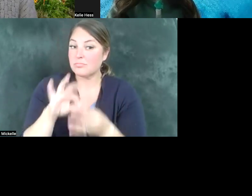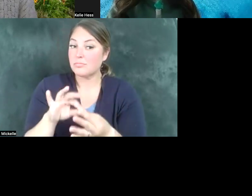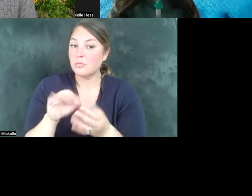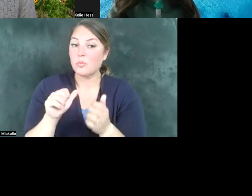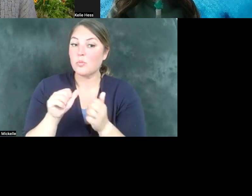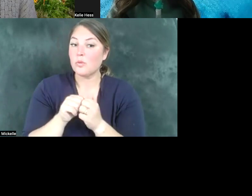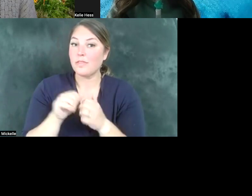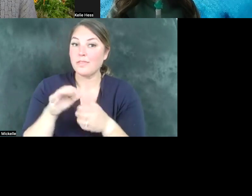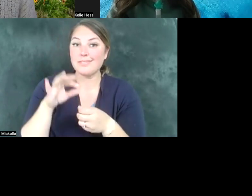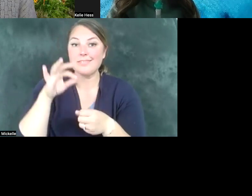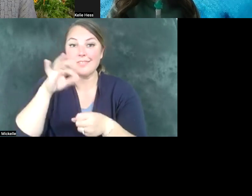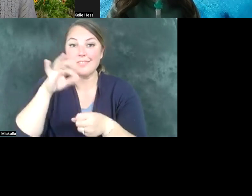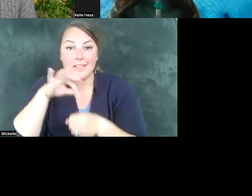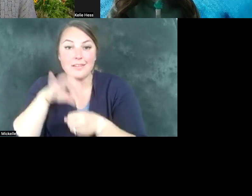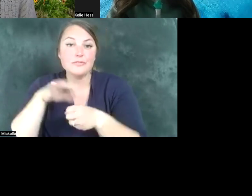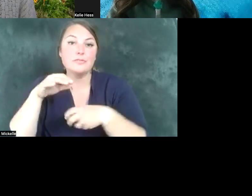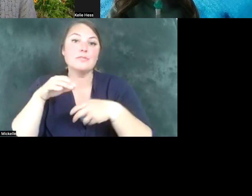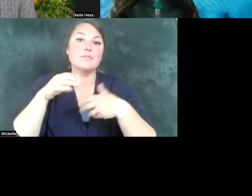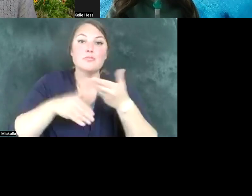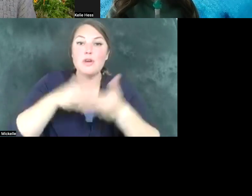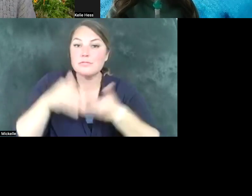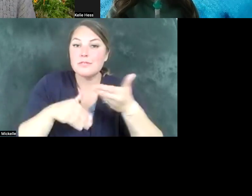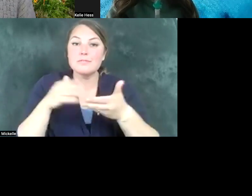election and voting processes in general